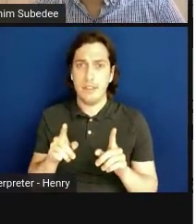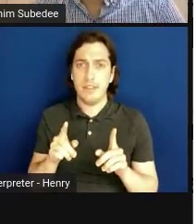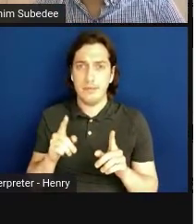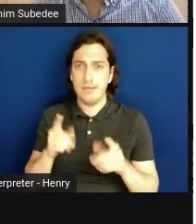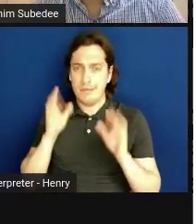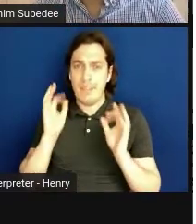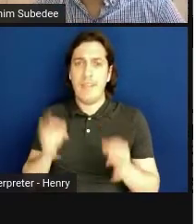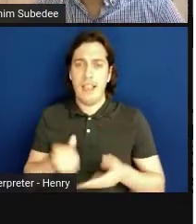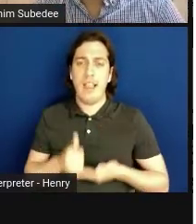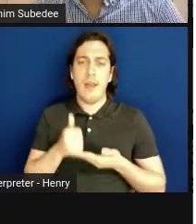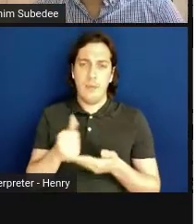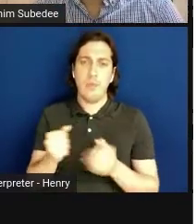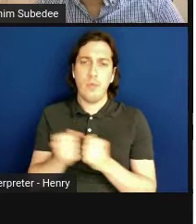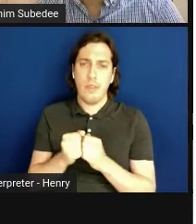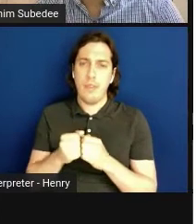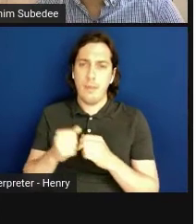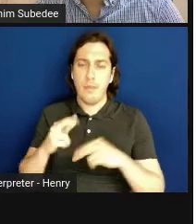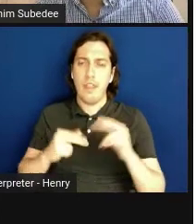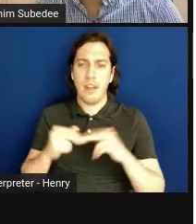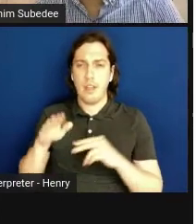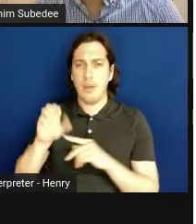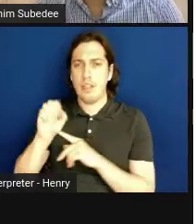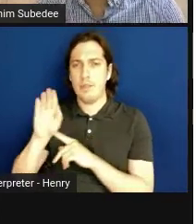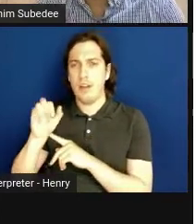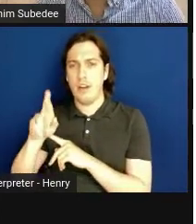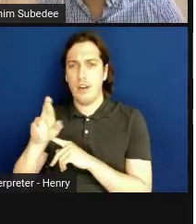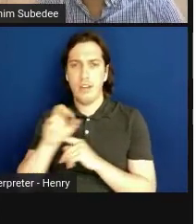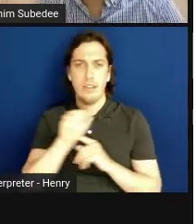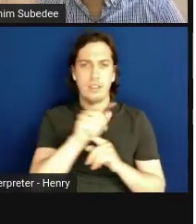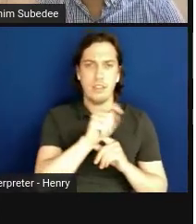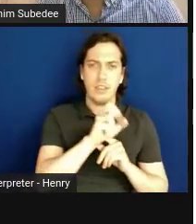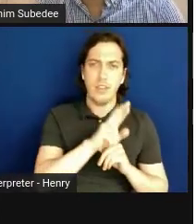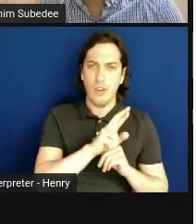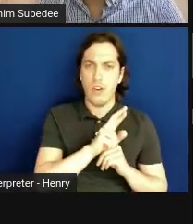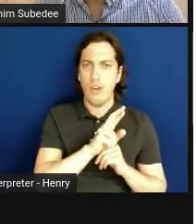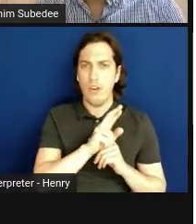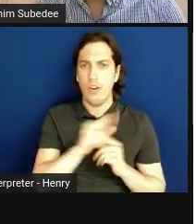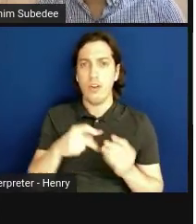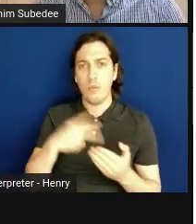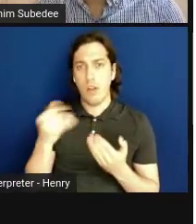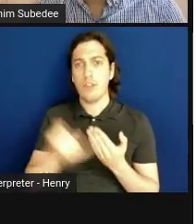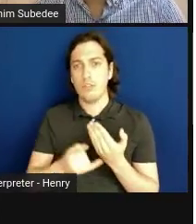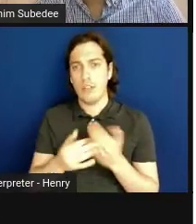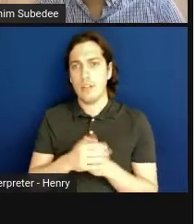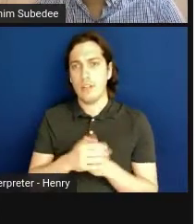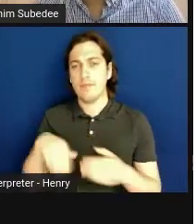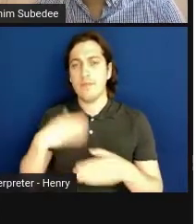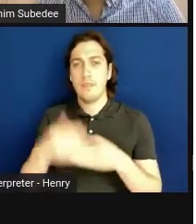with building your SBIR/STTR project. Next slide, please.